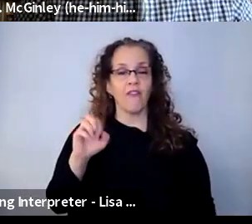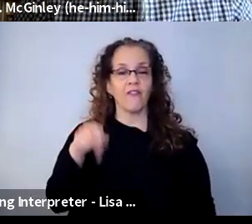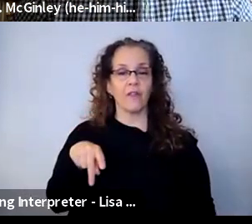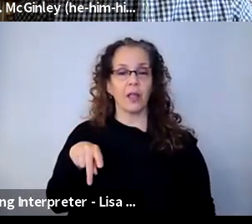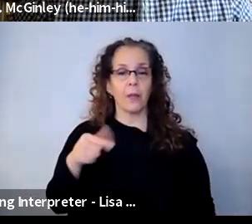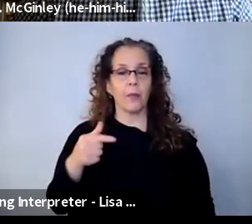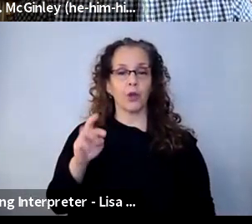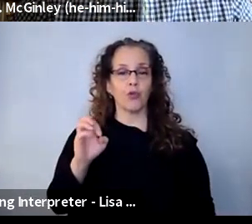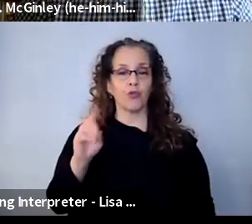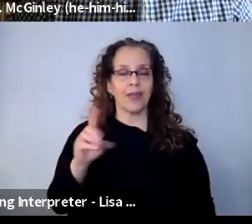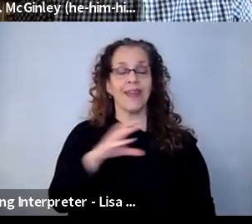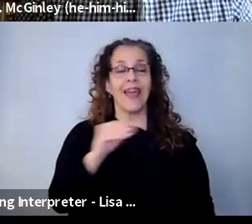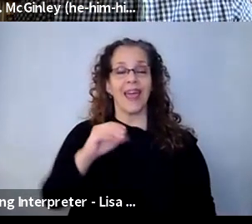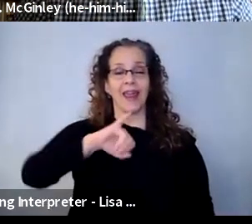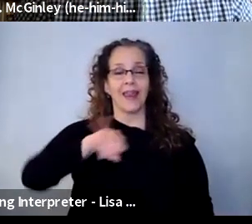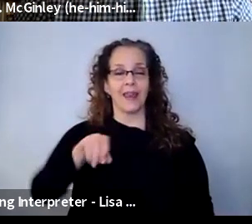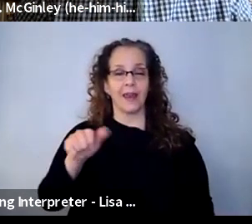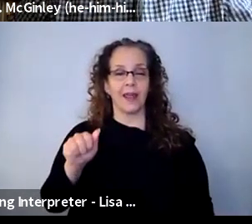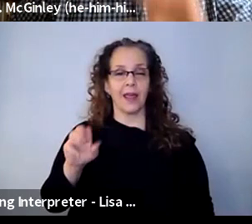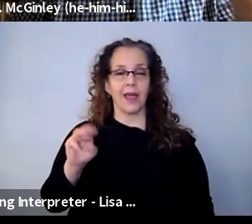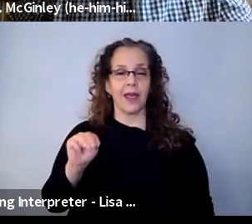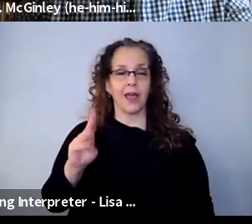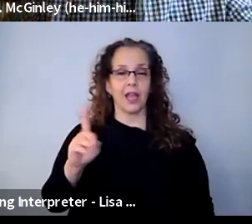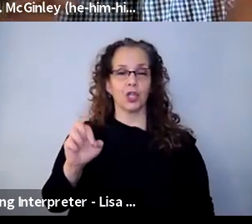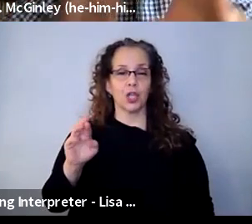Jamboard, as part of Google Suite, which is like a